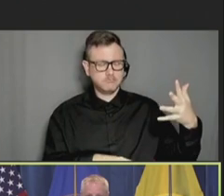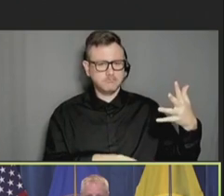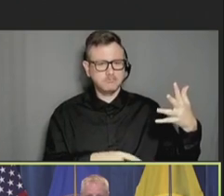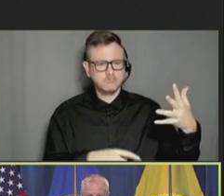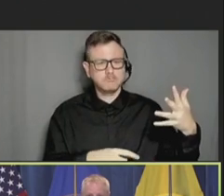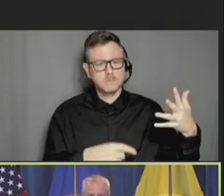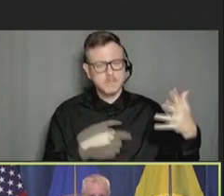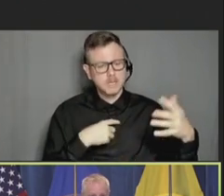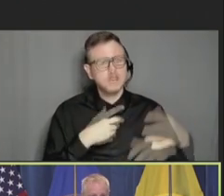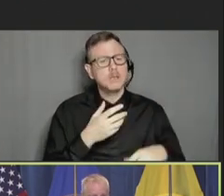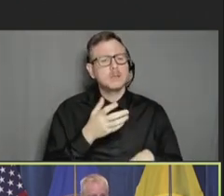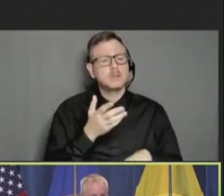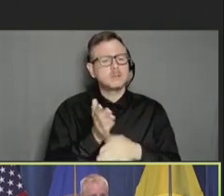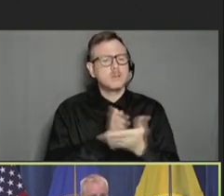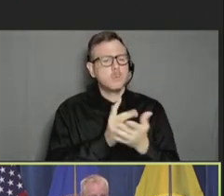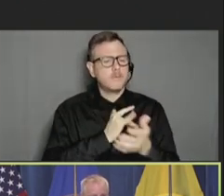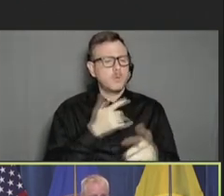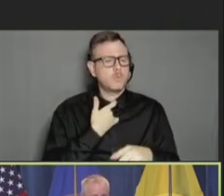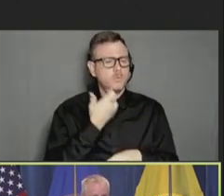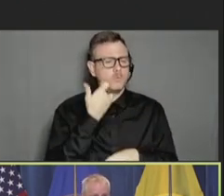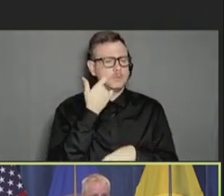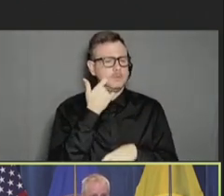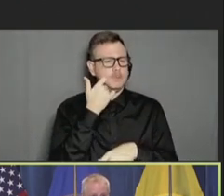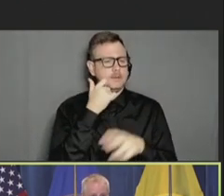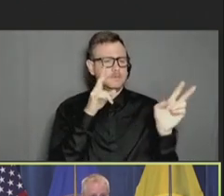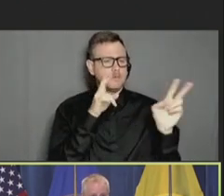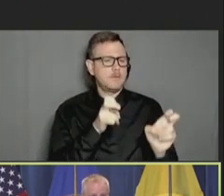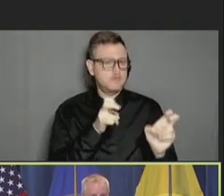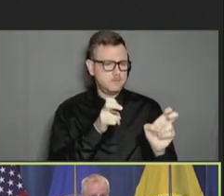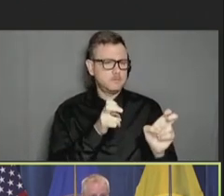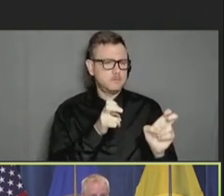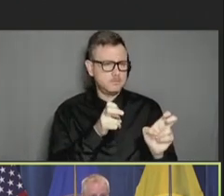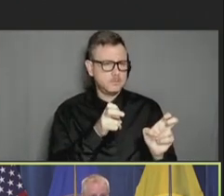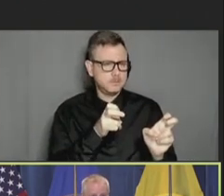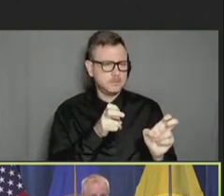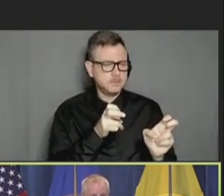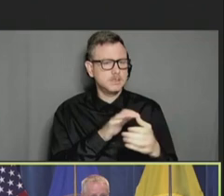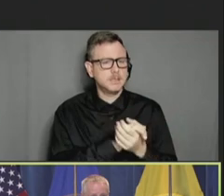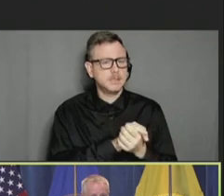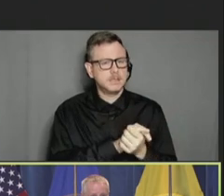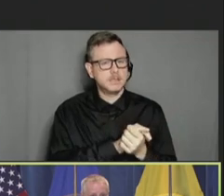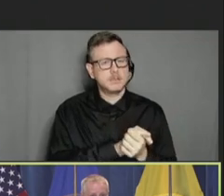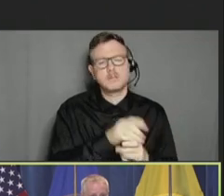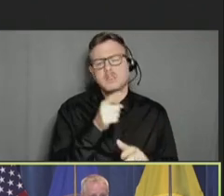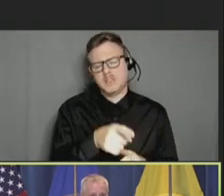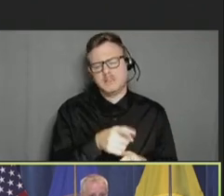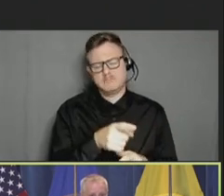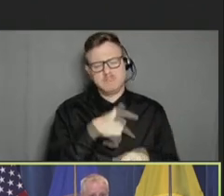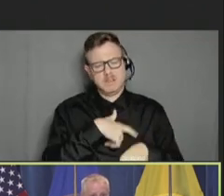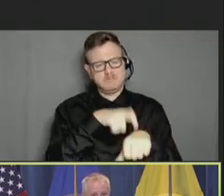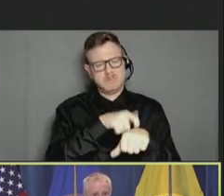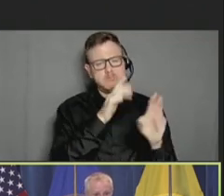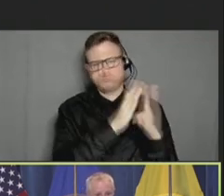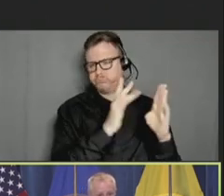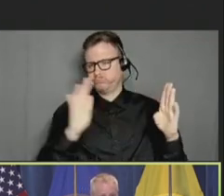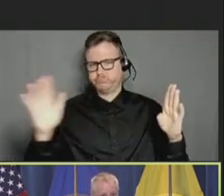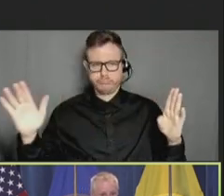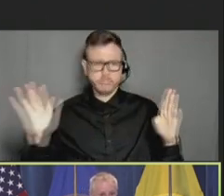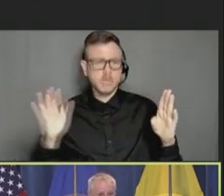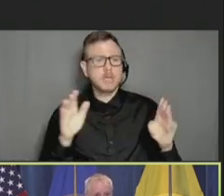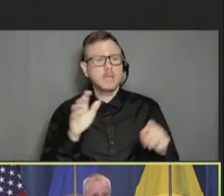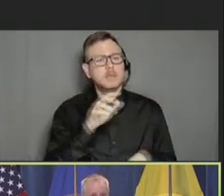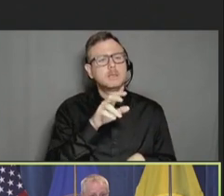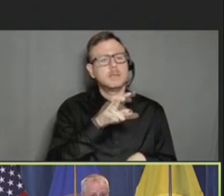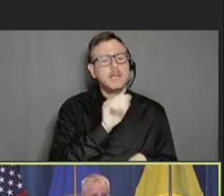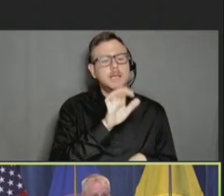our earlier topics to discuss. This shows the timeline of ACIP meetings from December